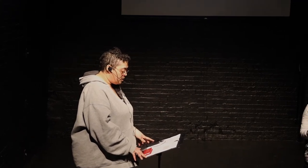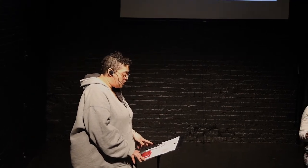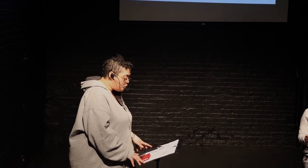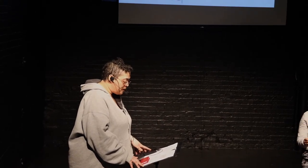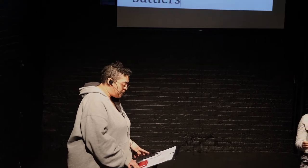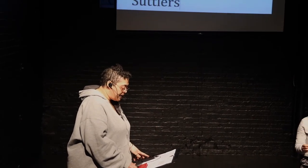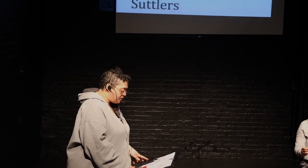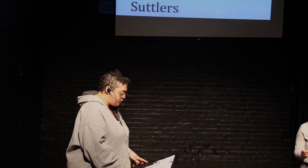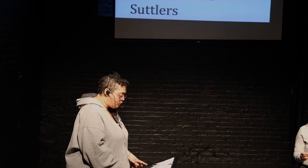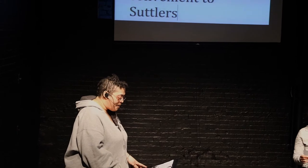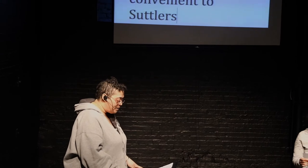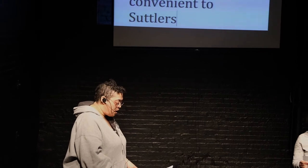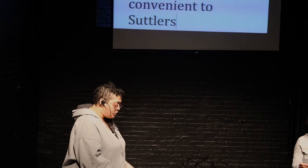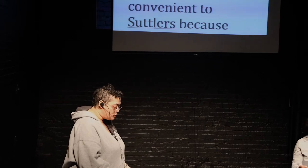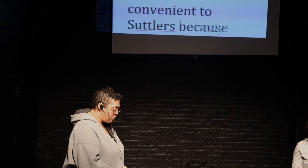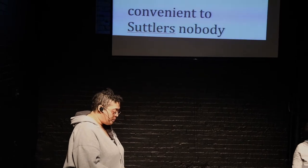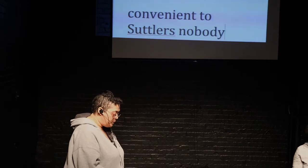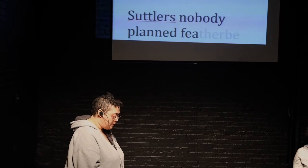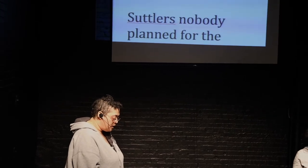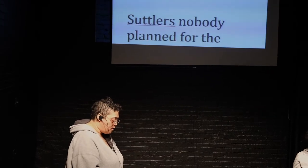Nobody planned for the rabid mongoose problem.